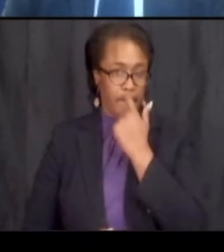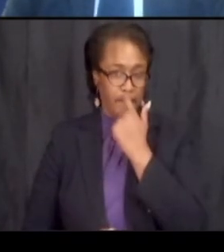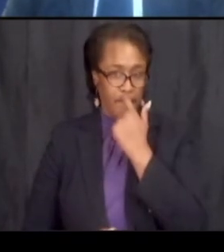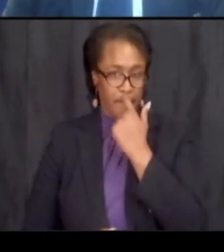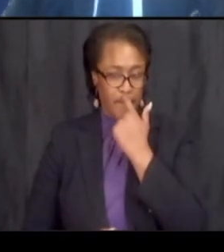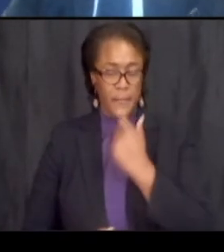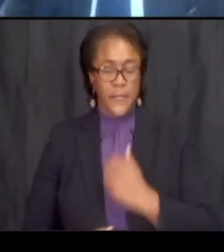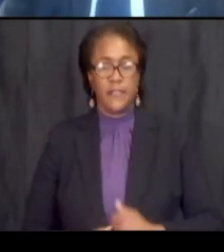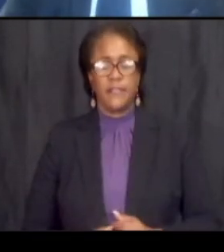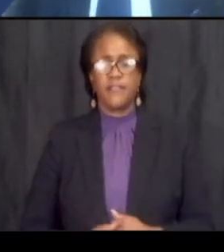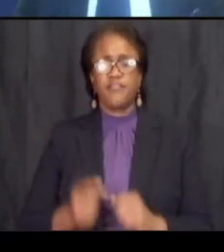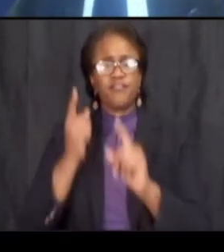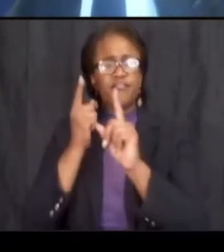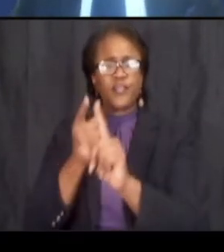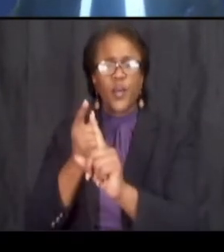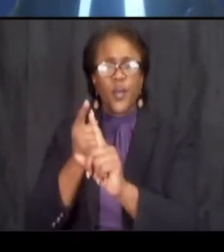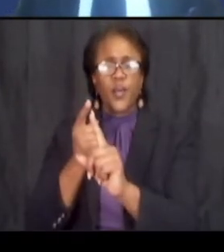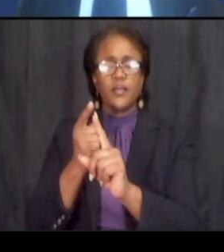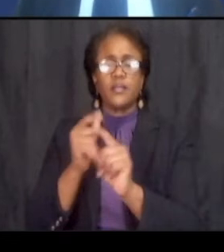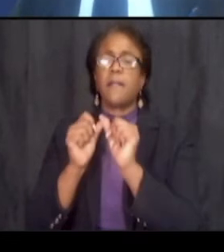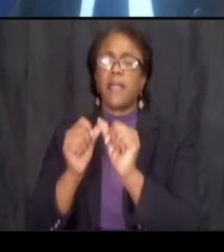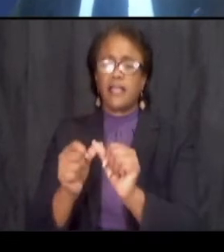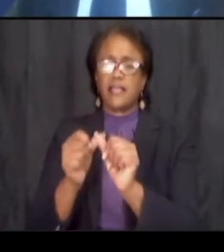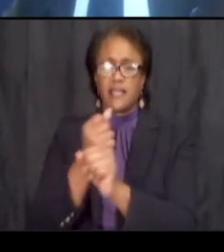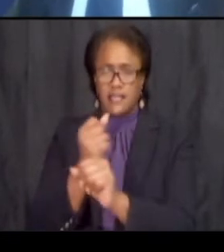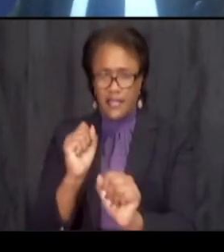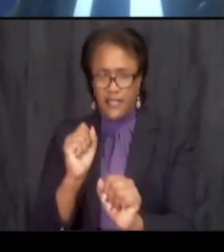our goal of course is to maintain safety and minimize